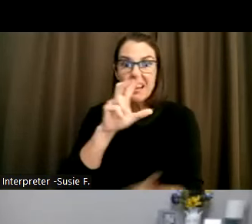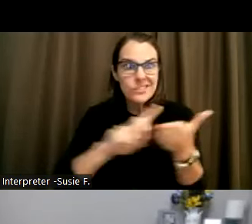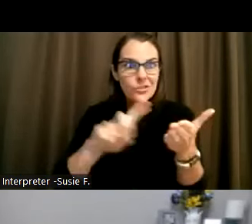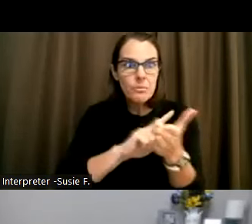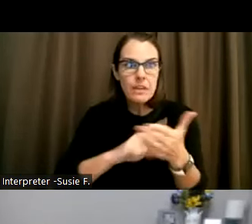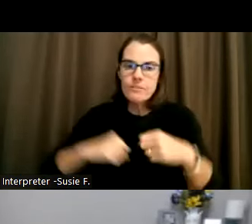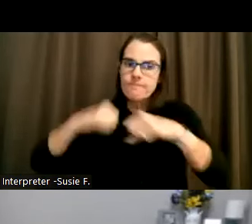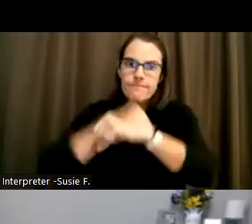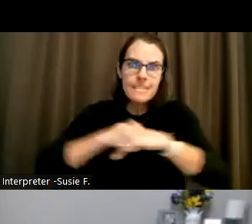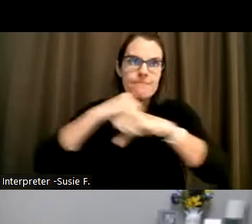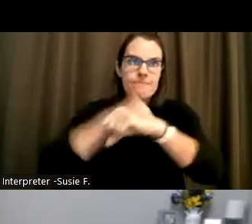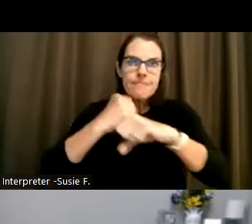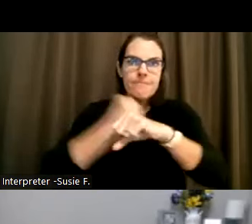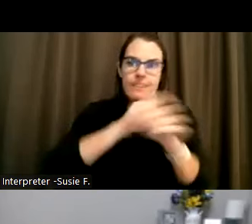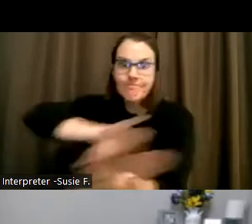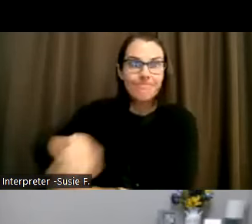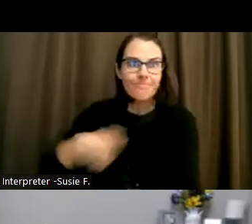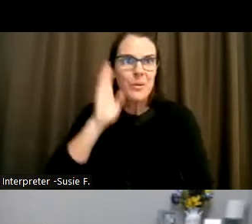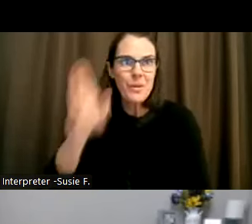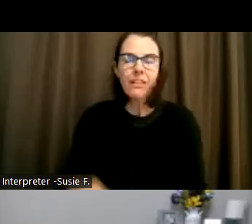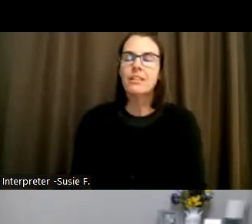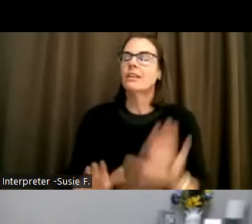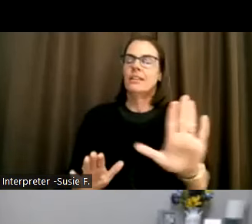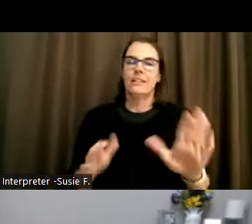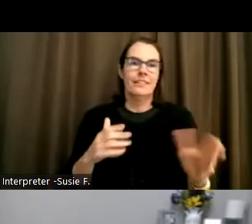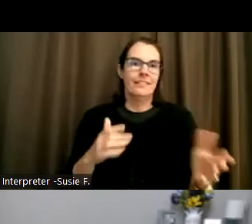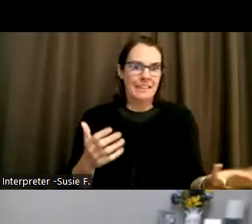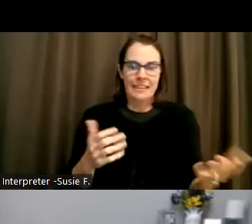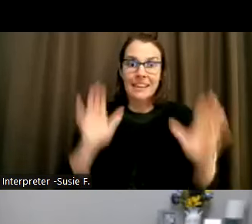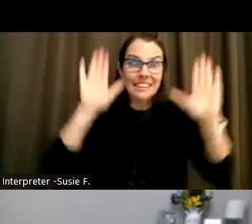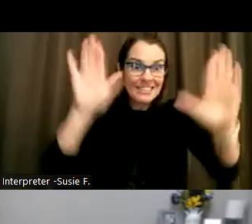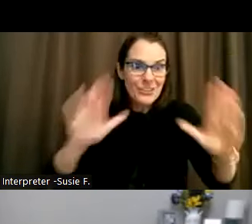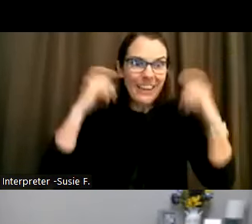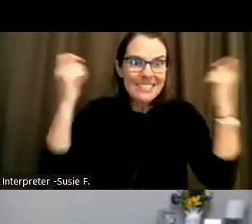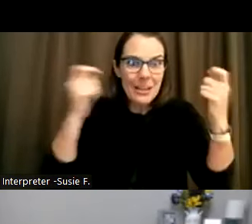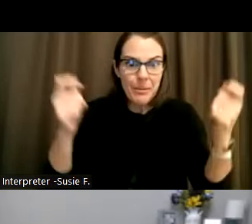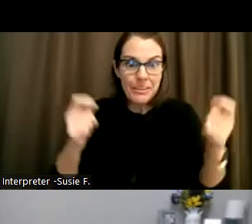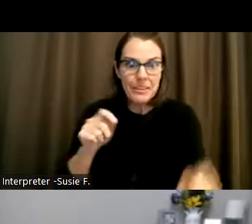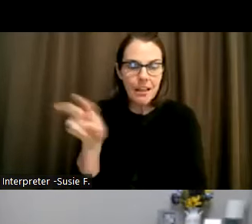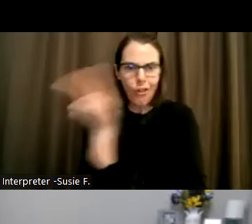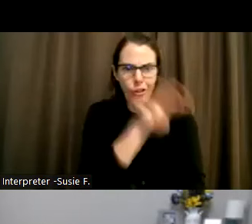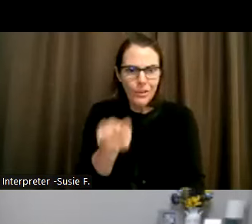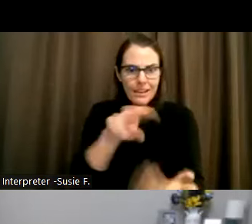So anyway, it's a great celebration. I love how many people have been here. 350, We were only getting 250.